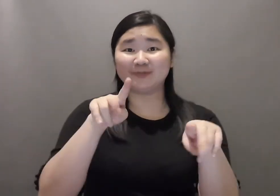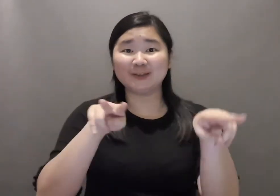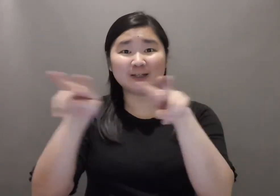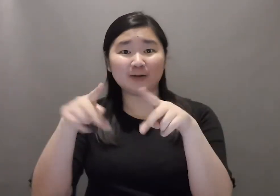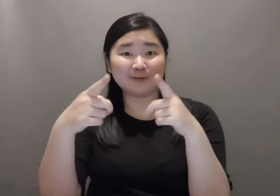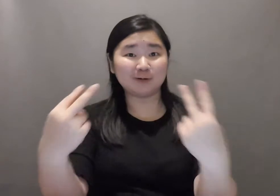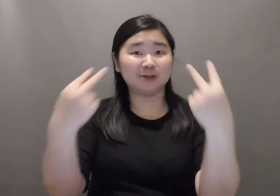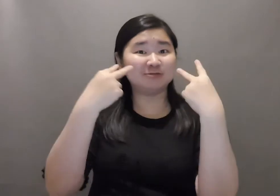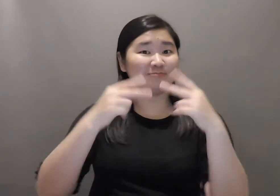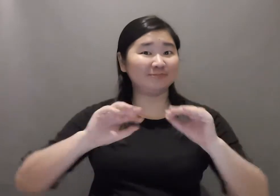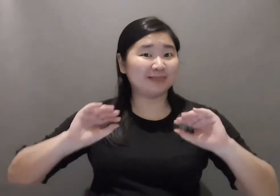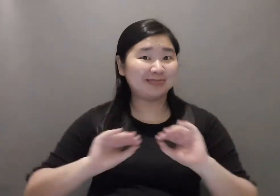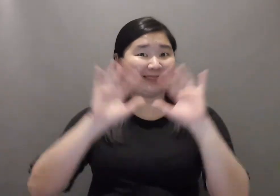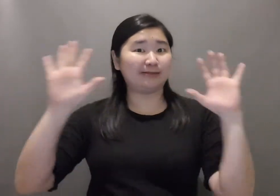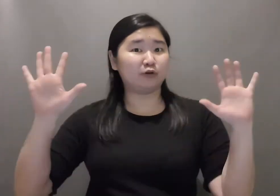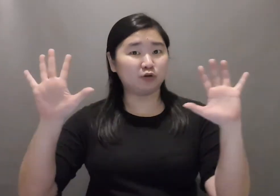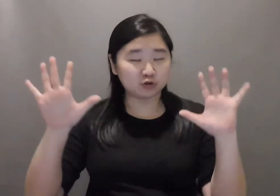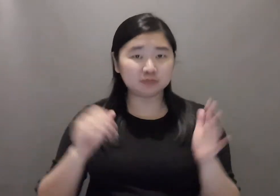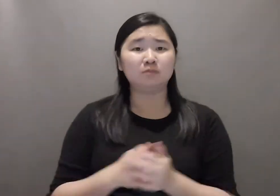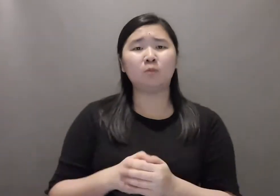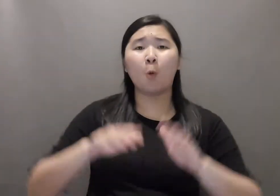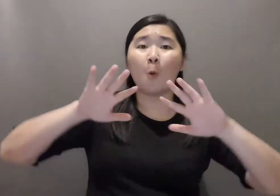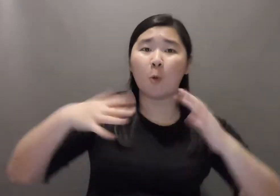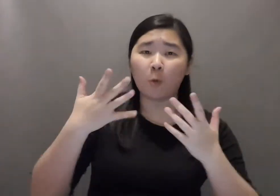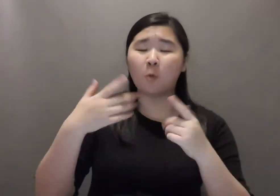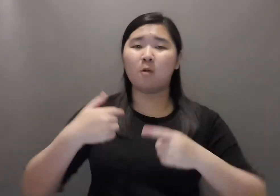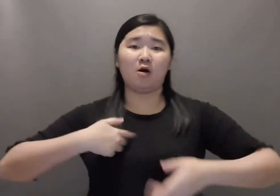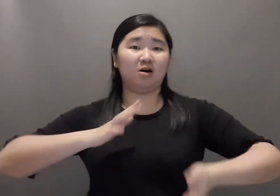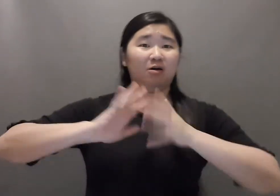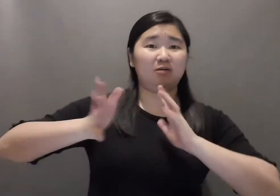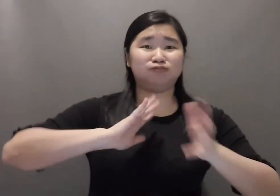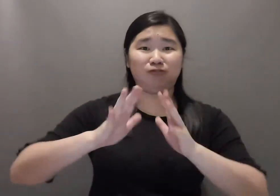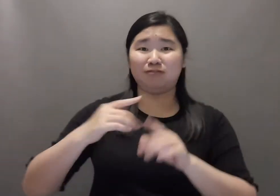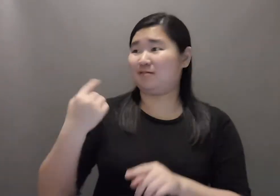The camera, often set on auto-exposure, will then compensate for the bright light